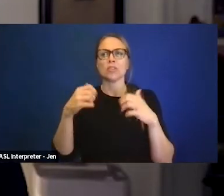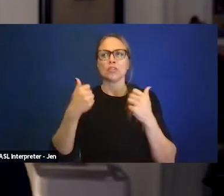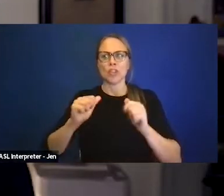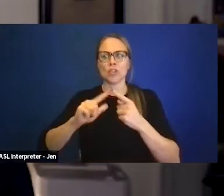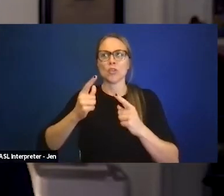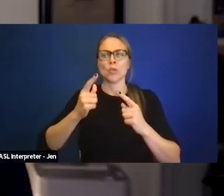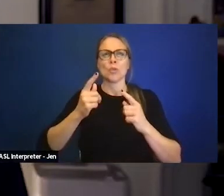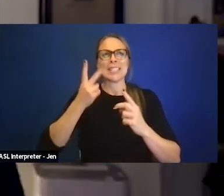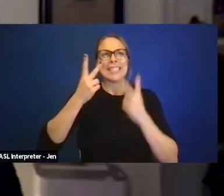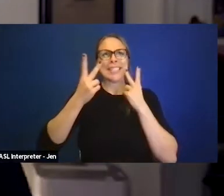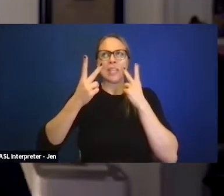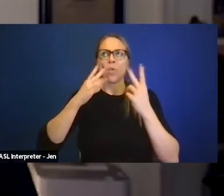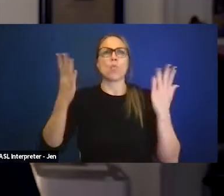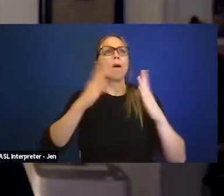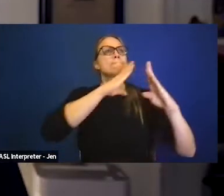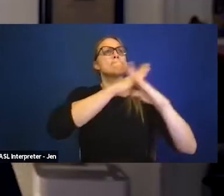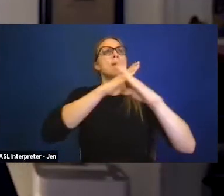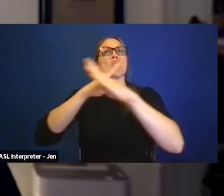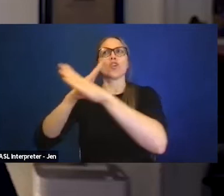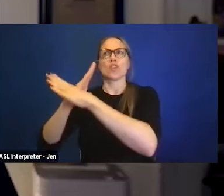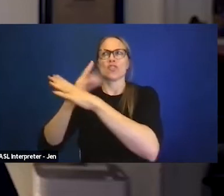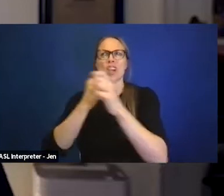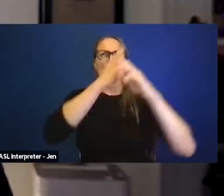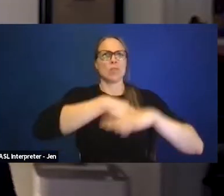and get the Board of Education